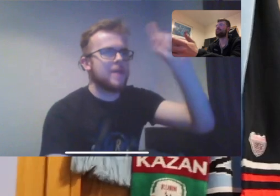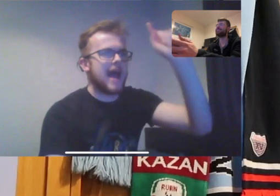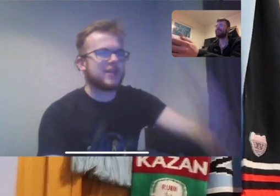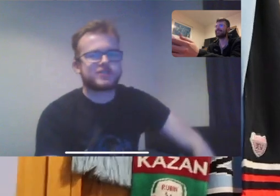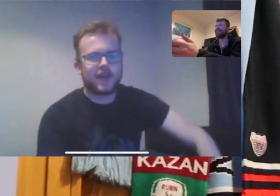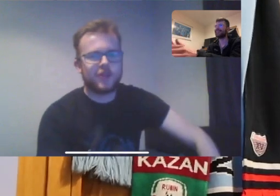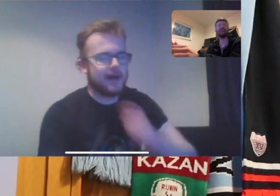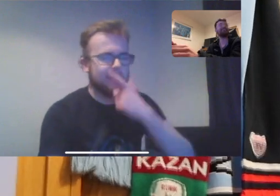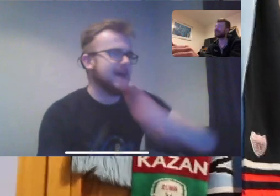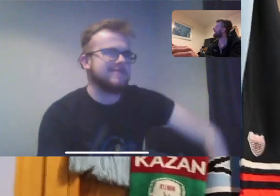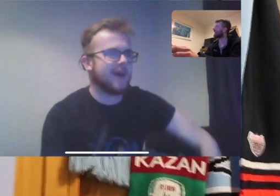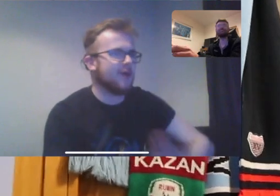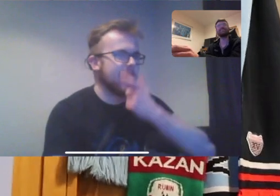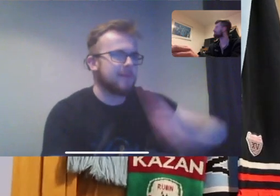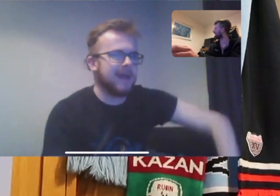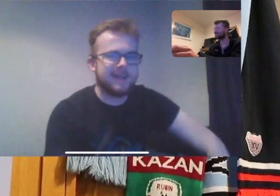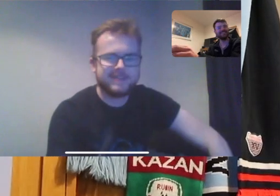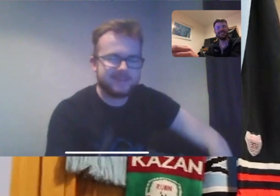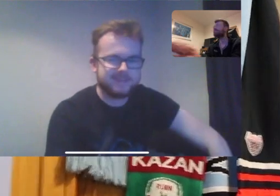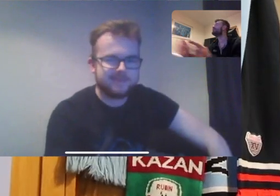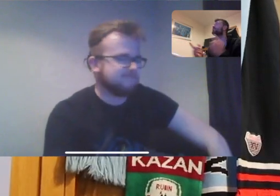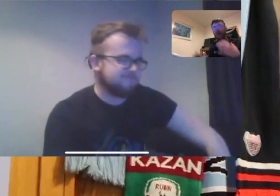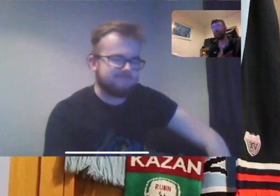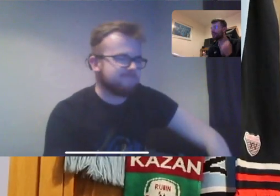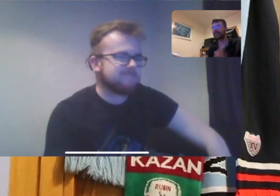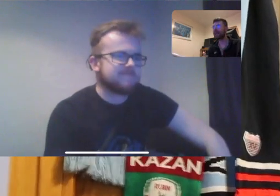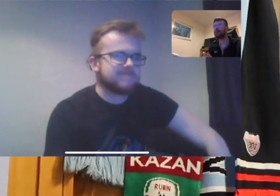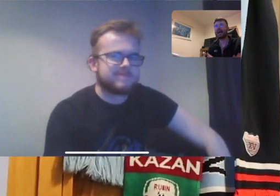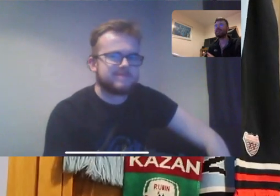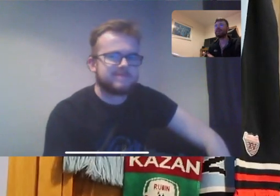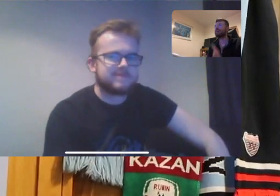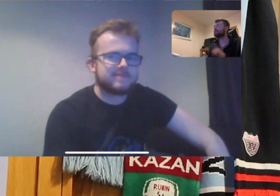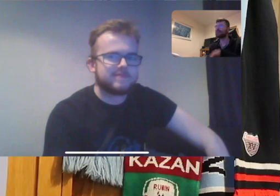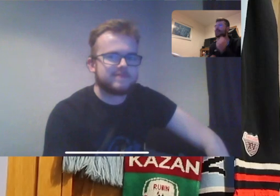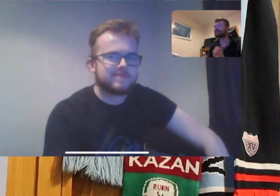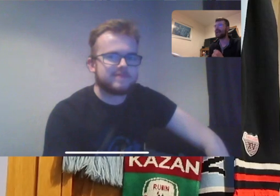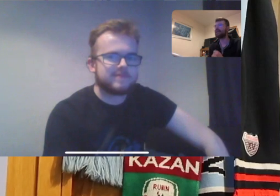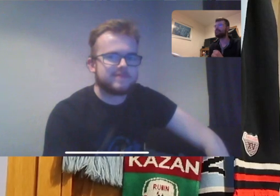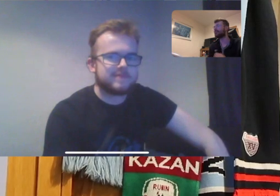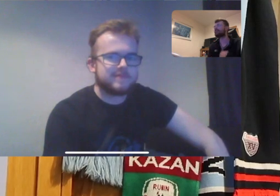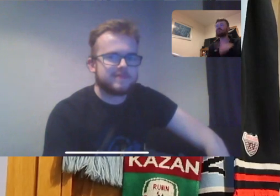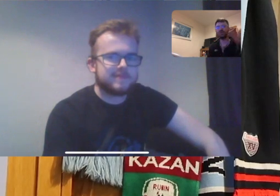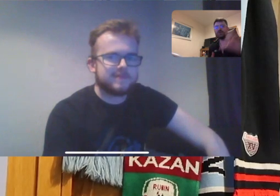Rhys: I want a re-match! Thomas:no we can't have a re-match! Rhys: I am not happy Thomas: I won the game! ok? Thomas: if in the next game, if you lose again